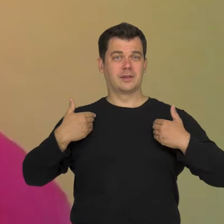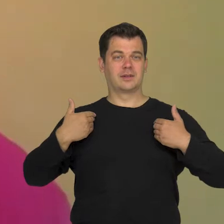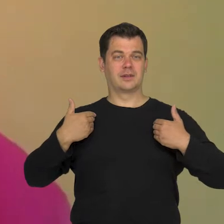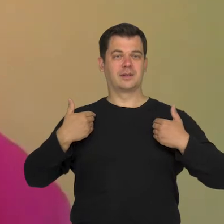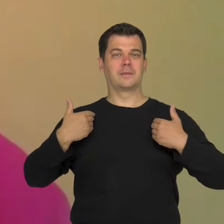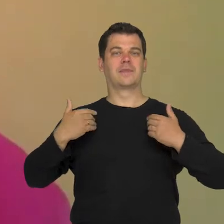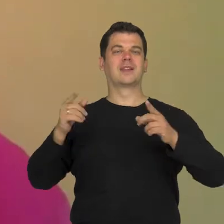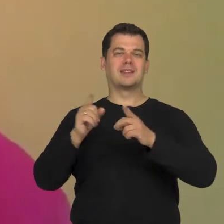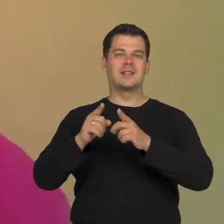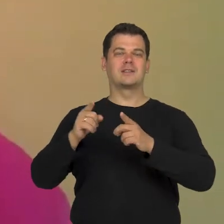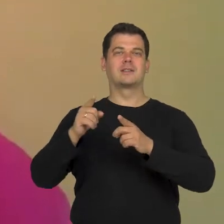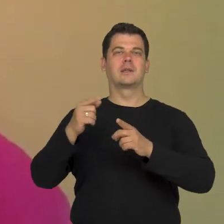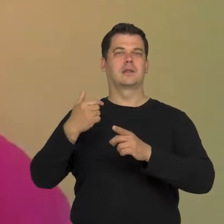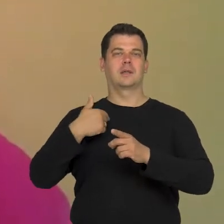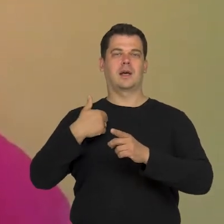and a non-heteronormative person